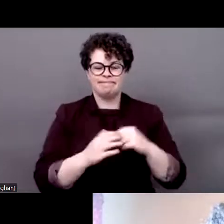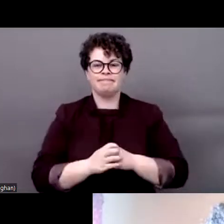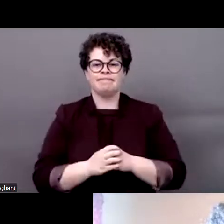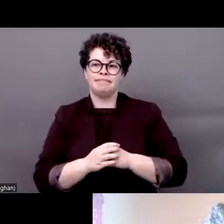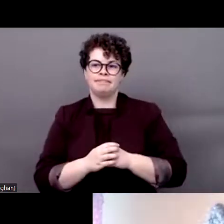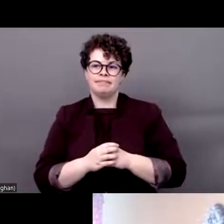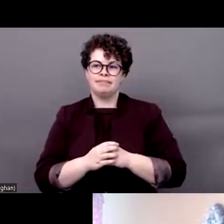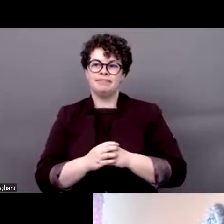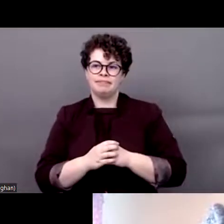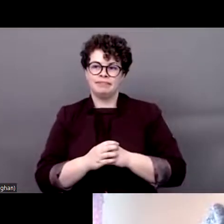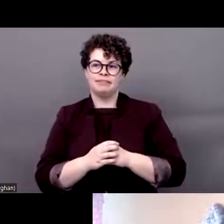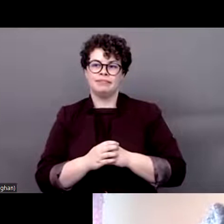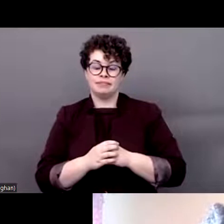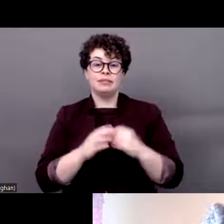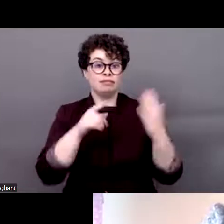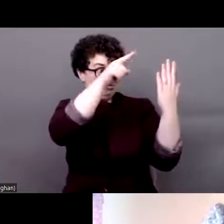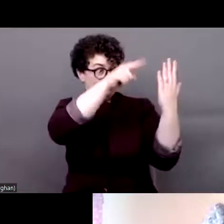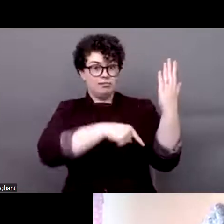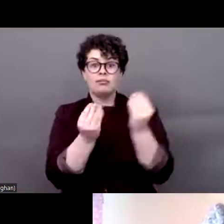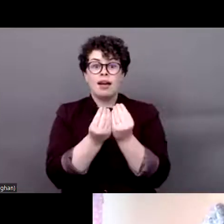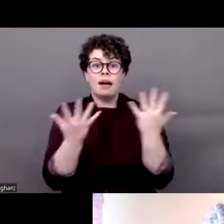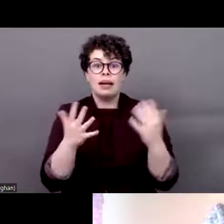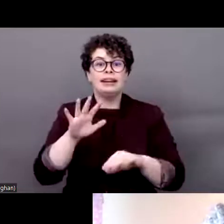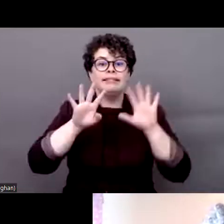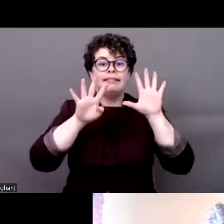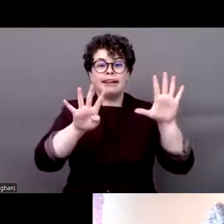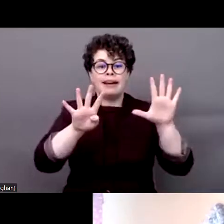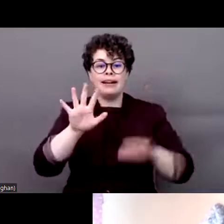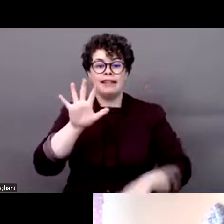Over 968 individual